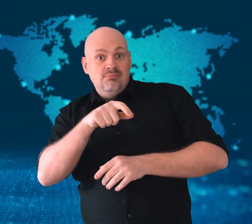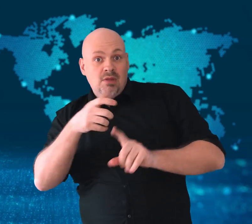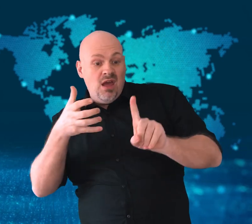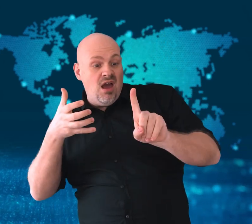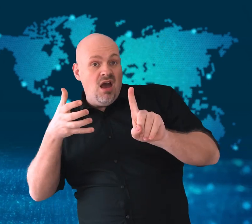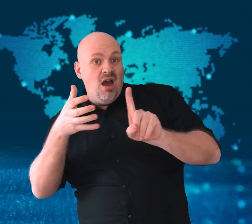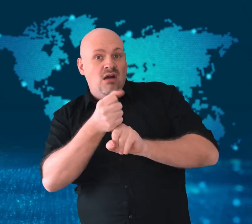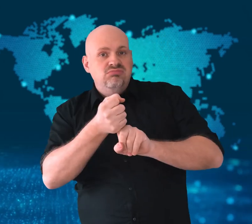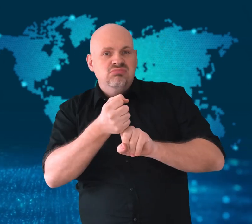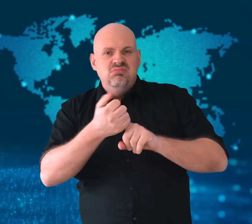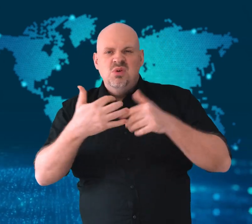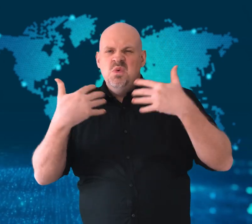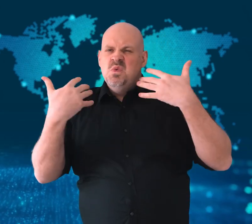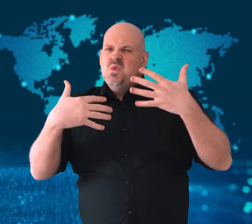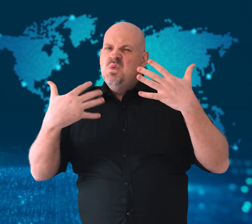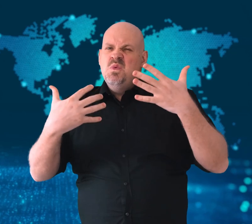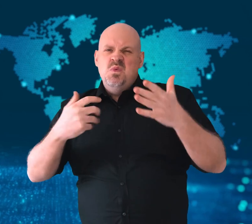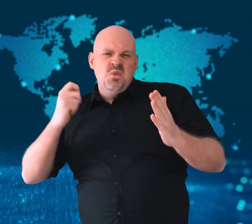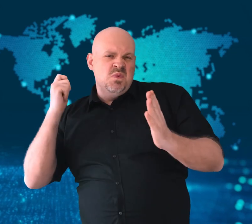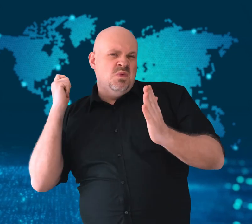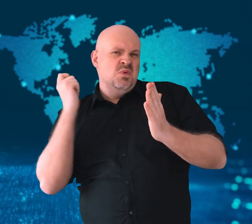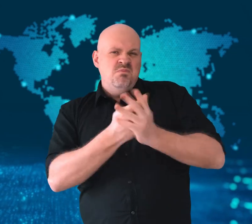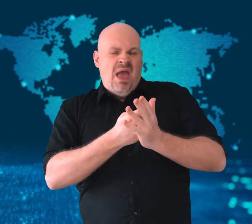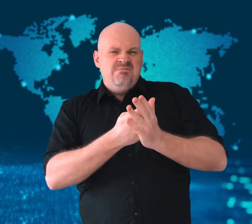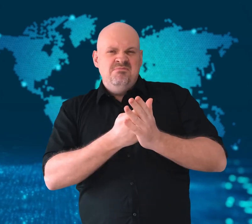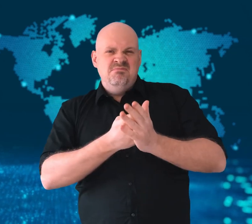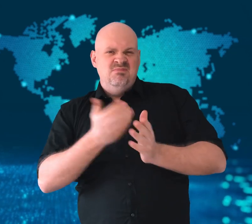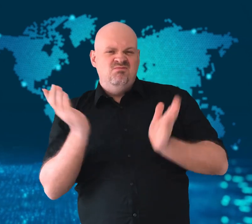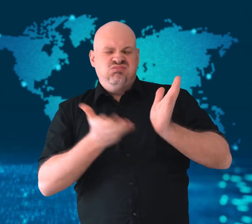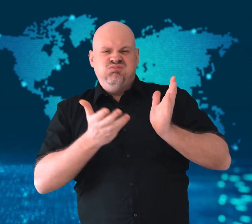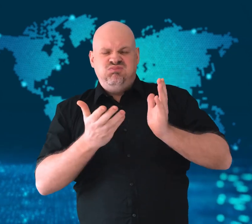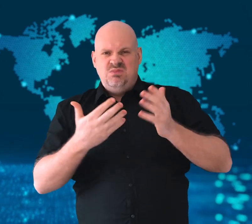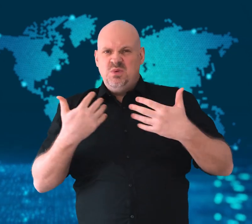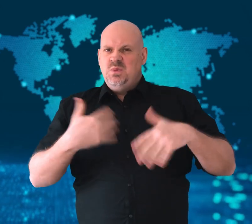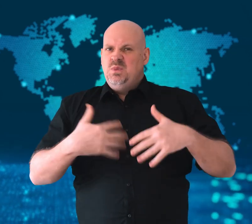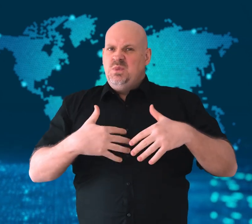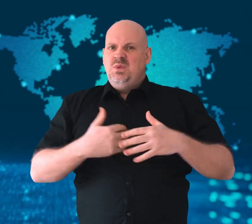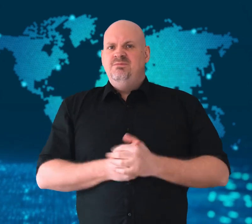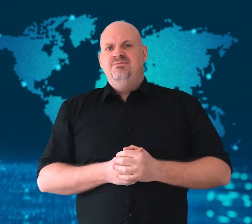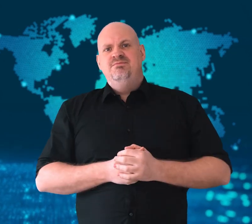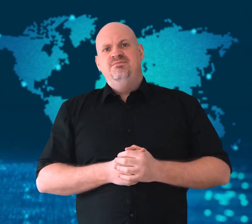If caught, they would face harsh punishment.